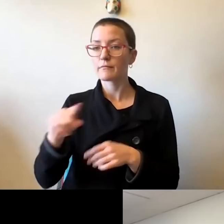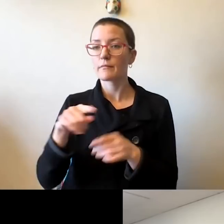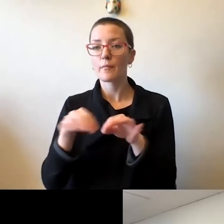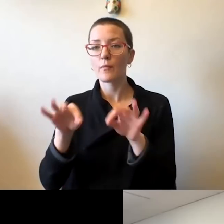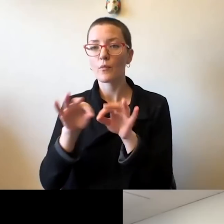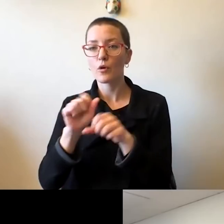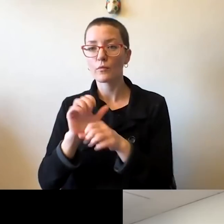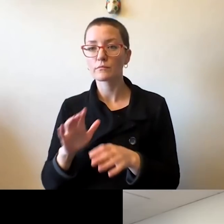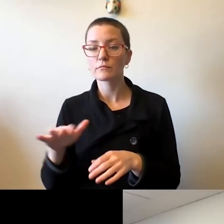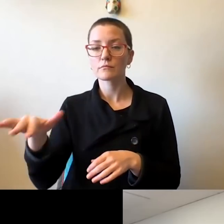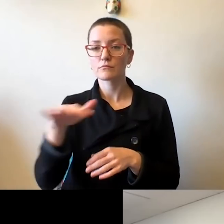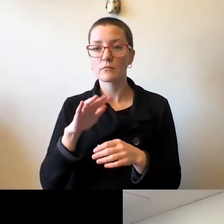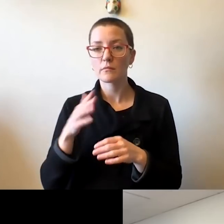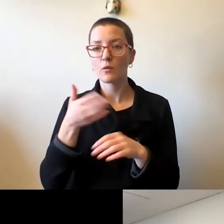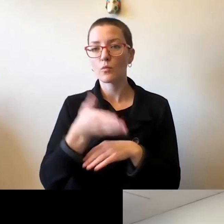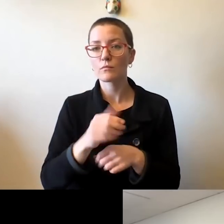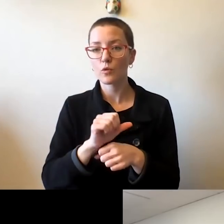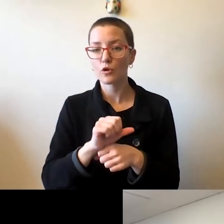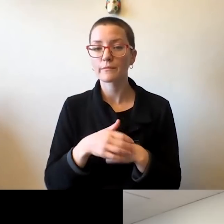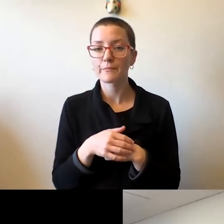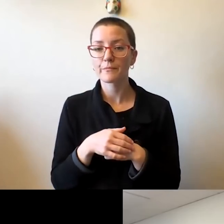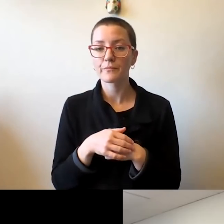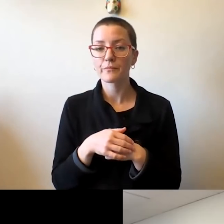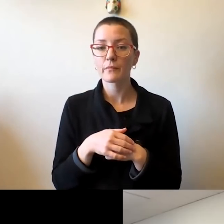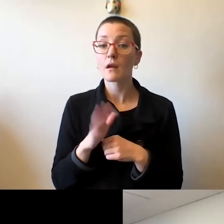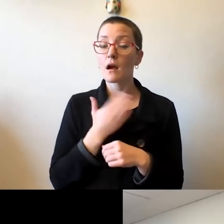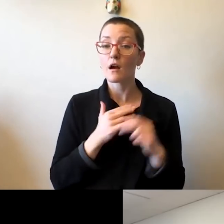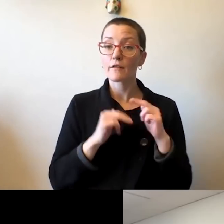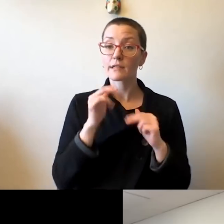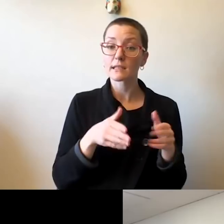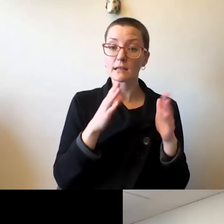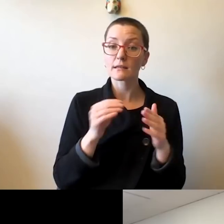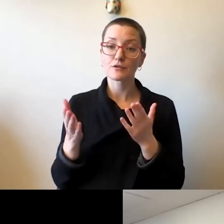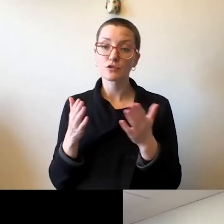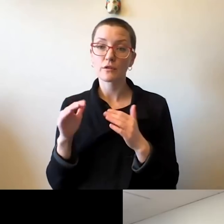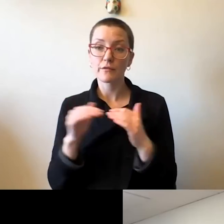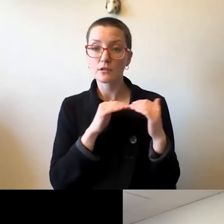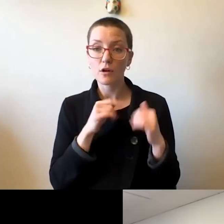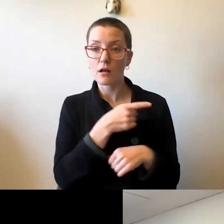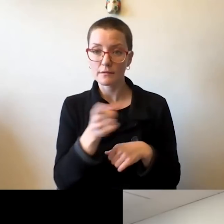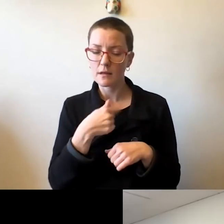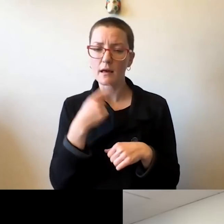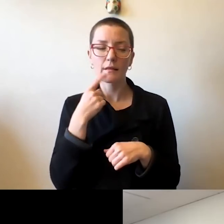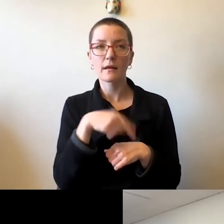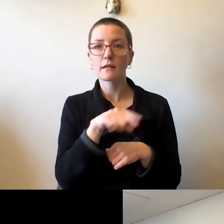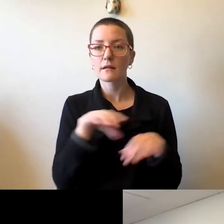And our Facilities and Services colleagues, I think, have truly done an amazing job with their thorough